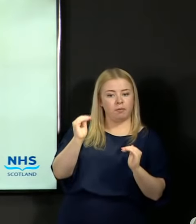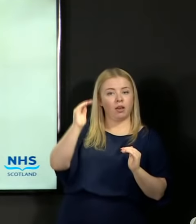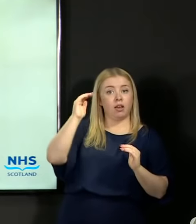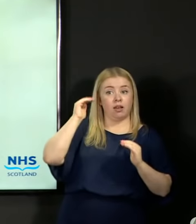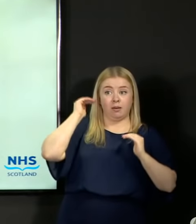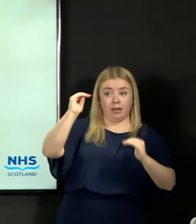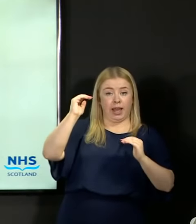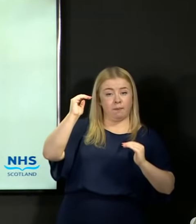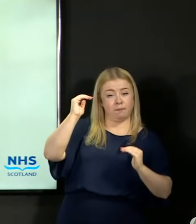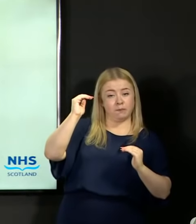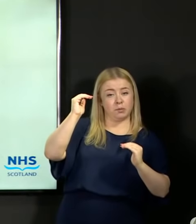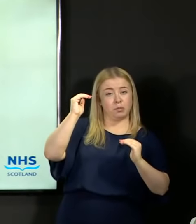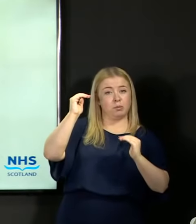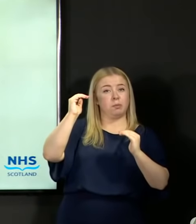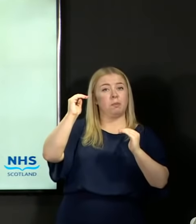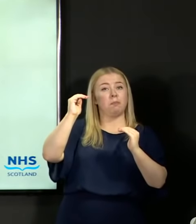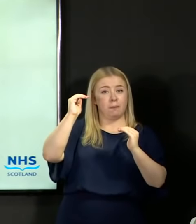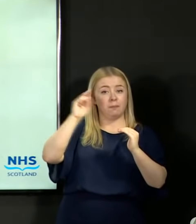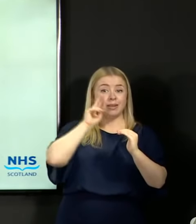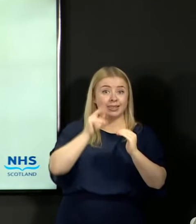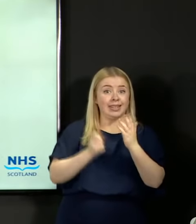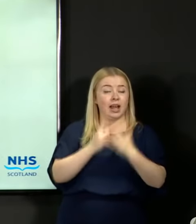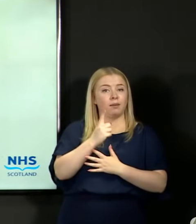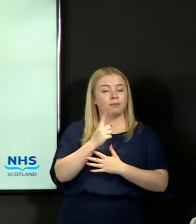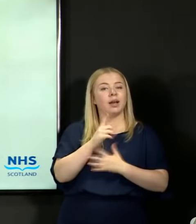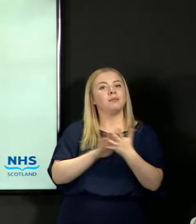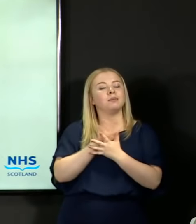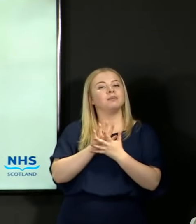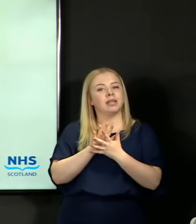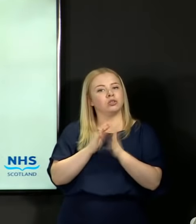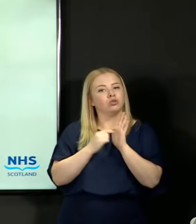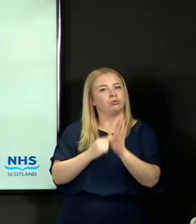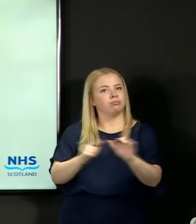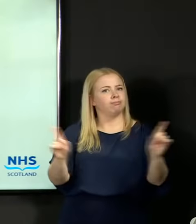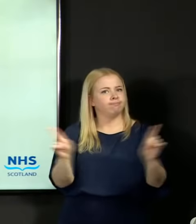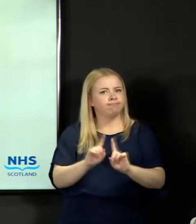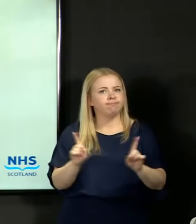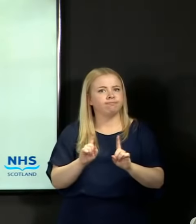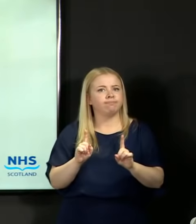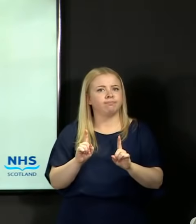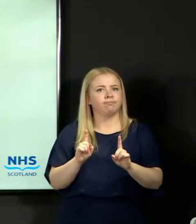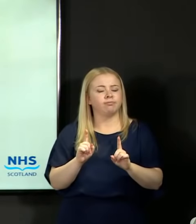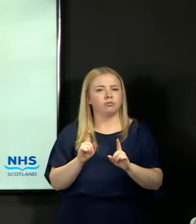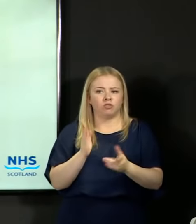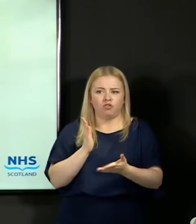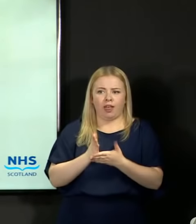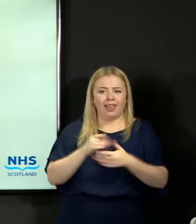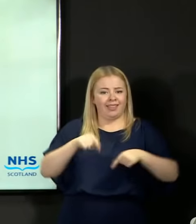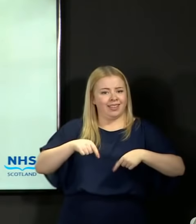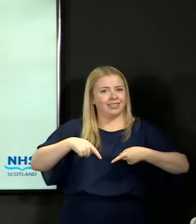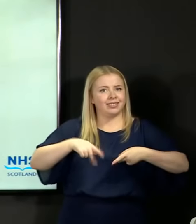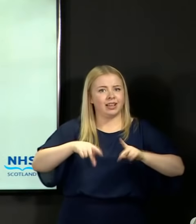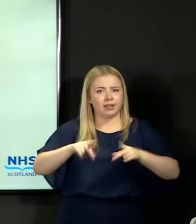least deprived backgrounds, and that demonstrates that inherently this system has been fair